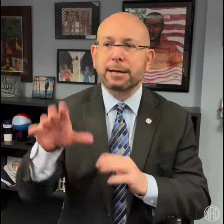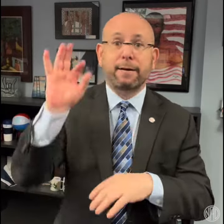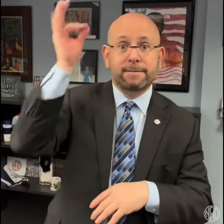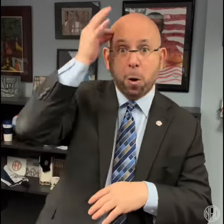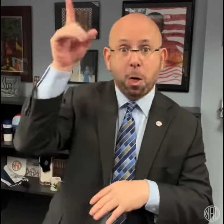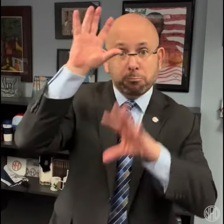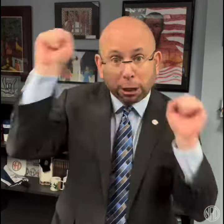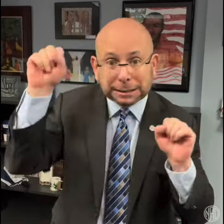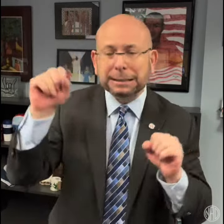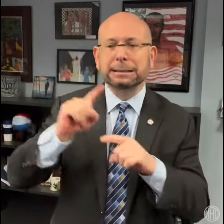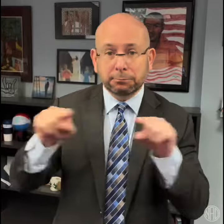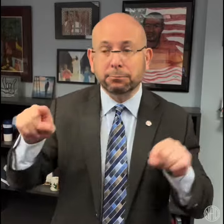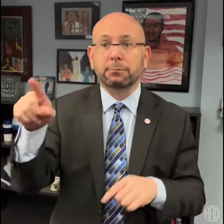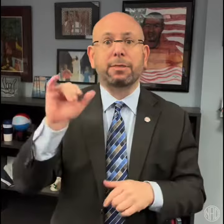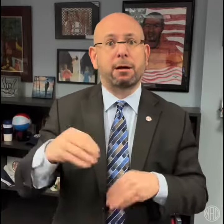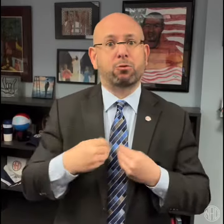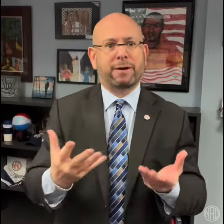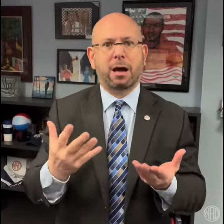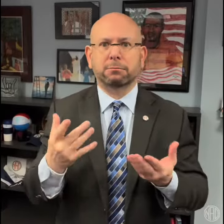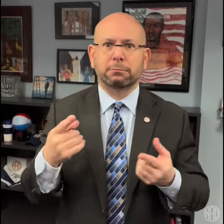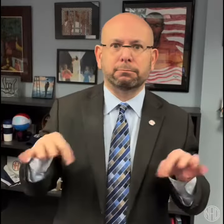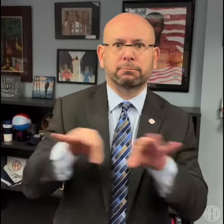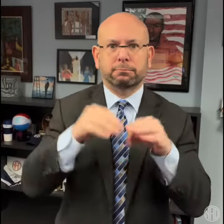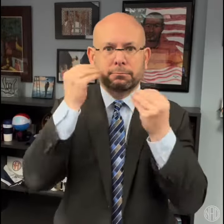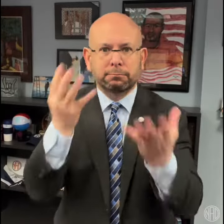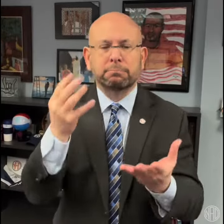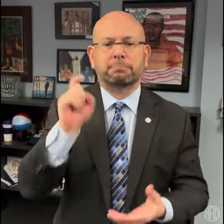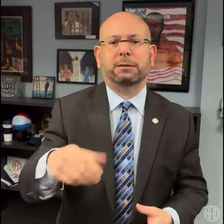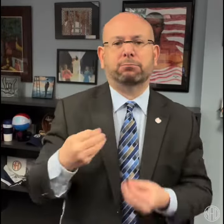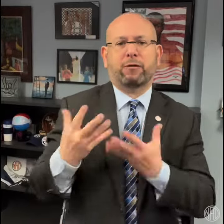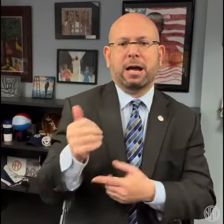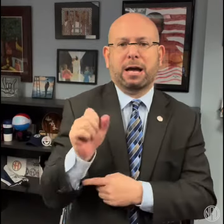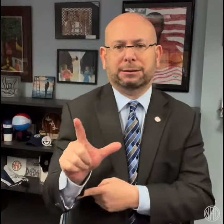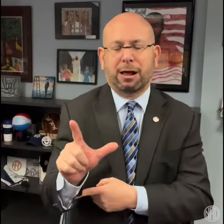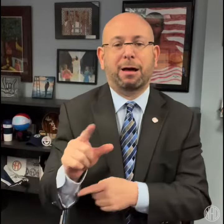Federal (such as the US President) to provide ASL when delivering important information on TV.